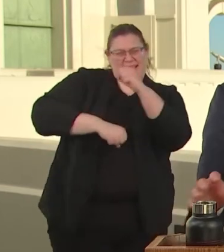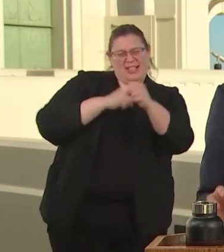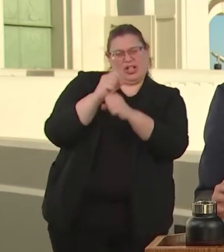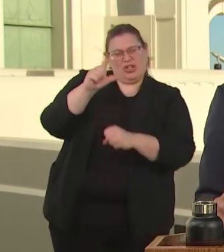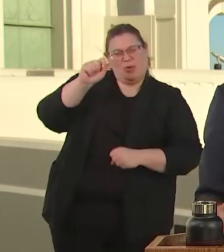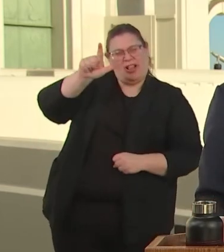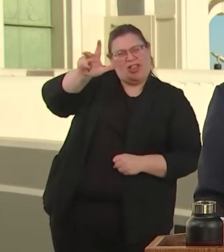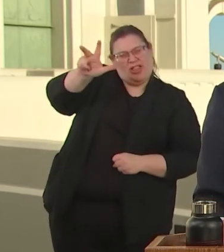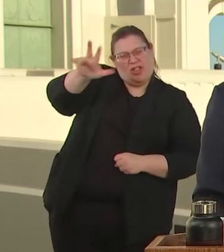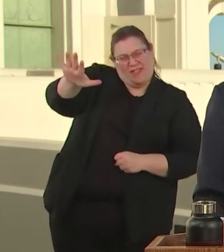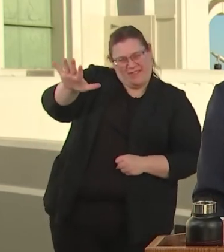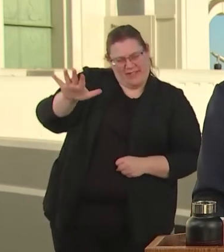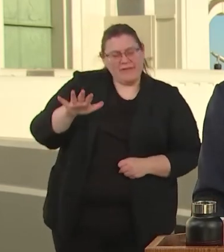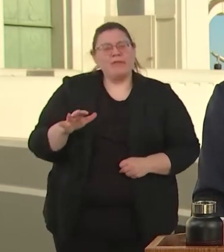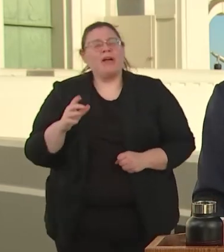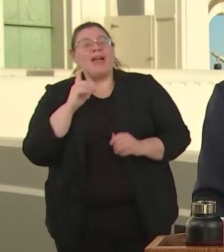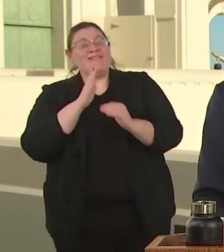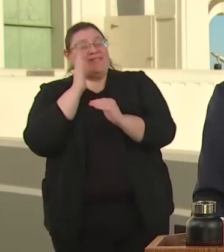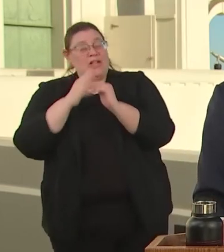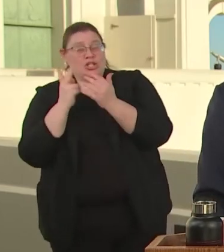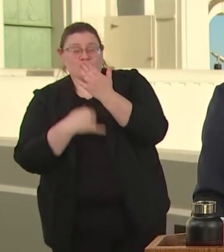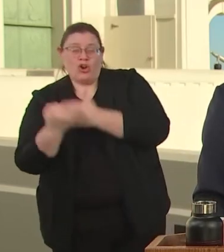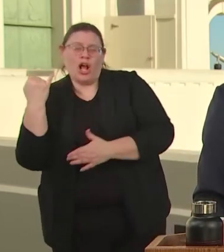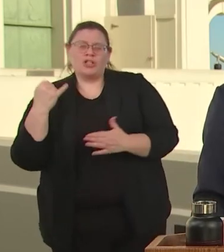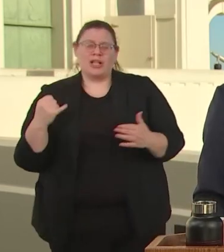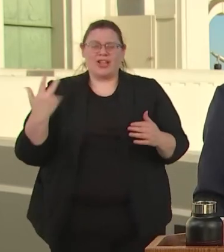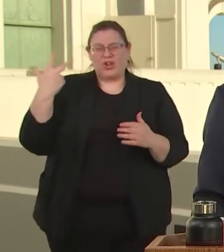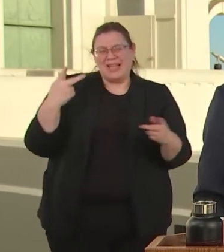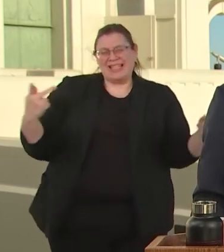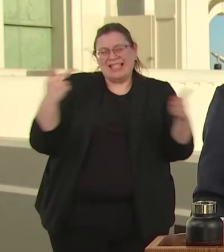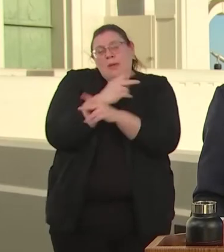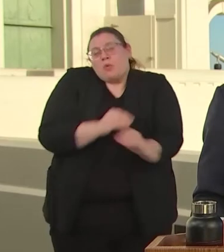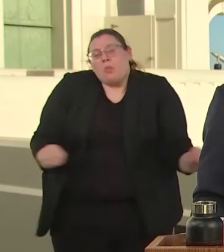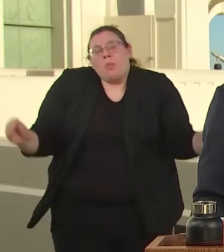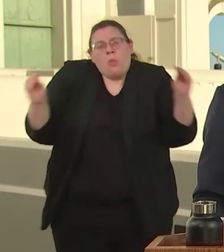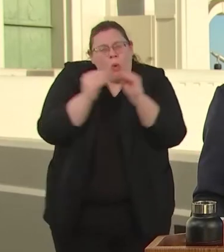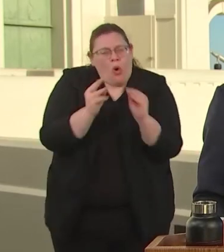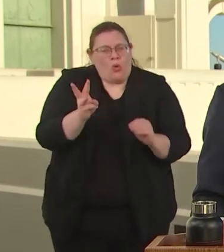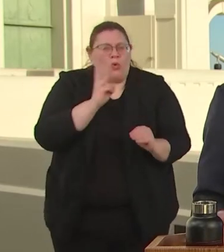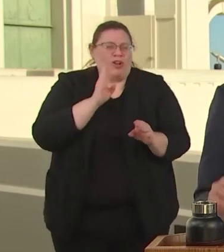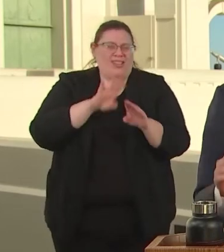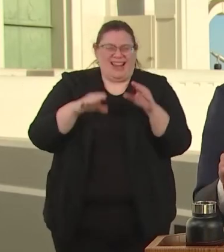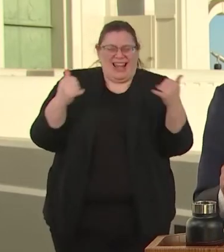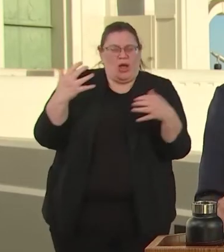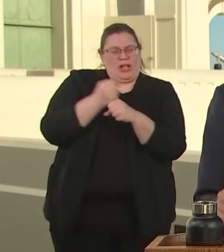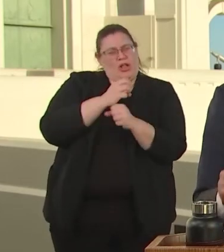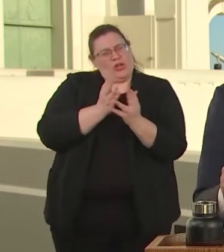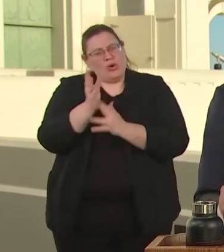IN THE FINISHED PRODUCT, IT WILL DELIVER 30% MORE WATER ENSURING CLEAN WATER SUPPLY FOR